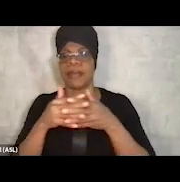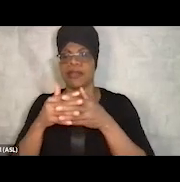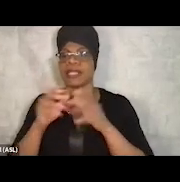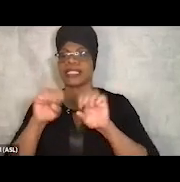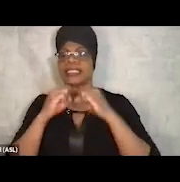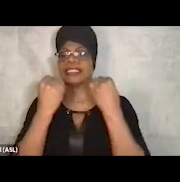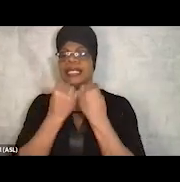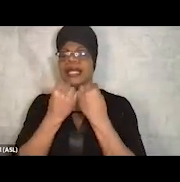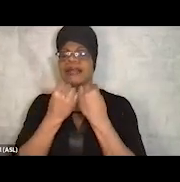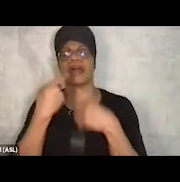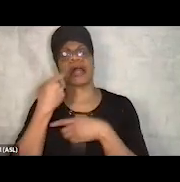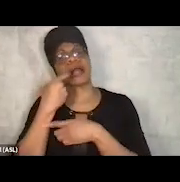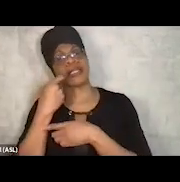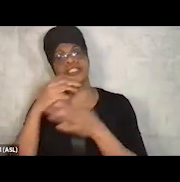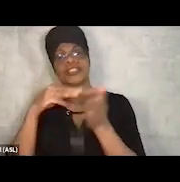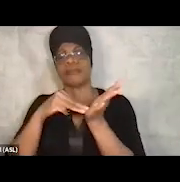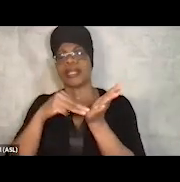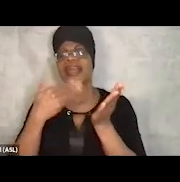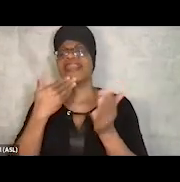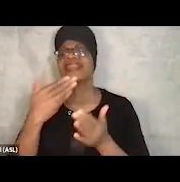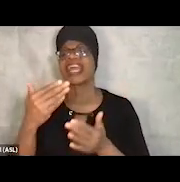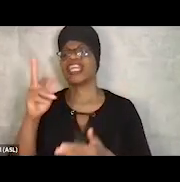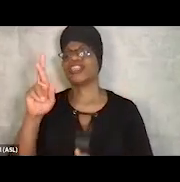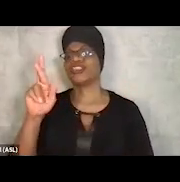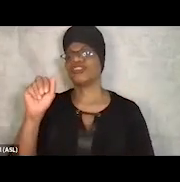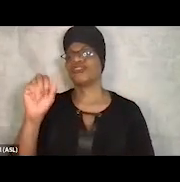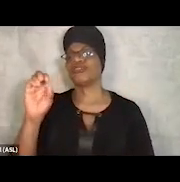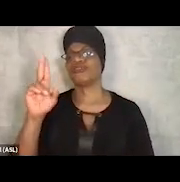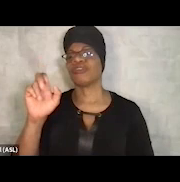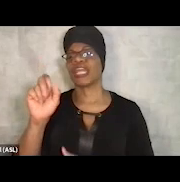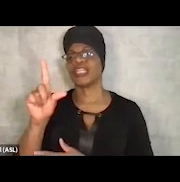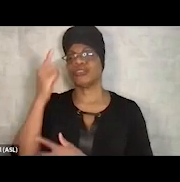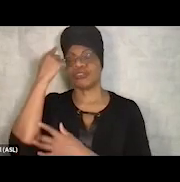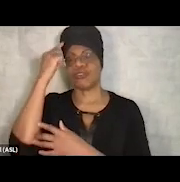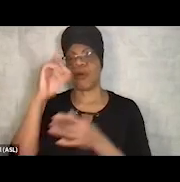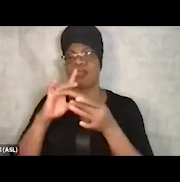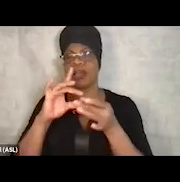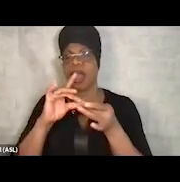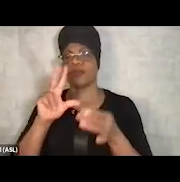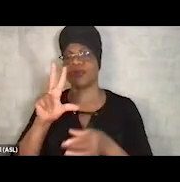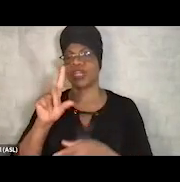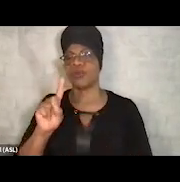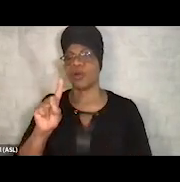Thanks, Rachel, for that comment. So that's the 3.1 and 3.5, which is just the levels of care. So you can think about that